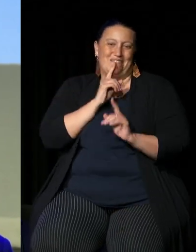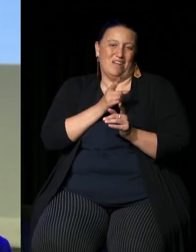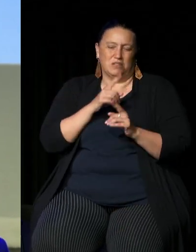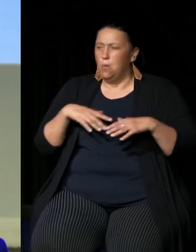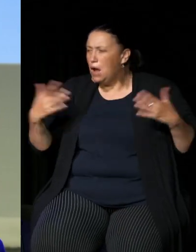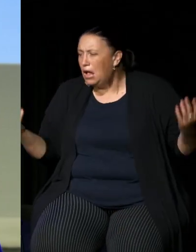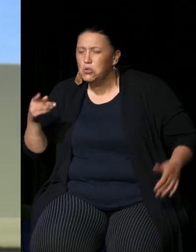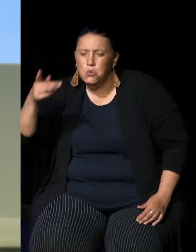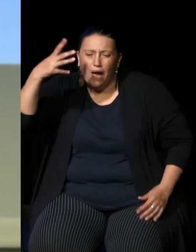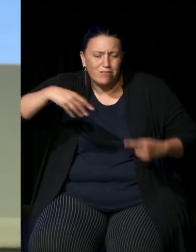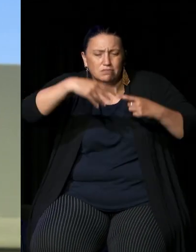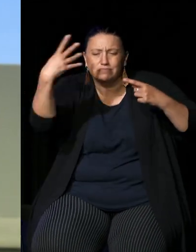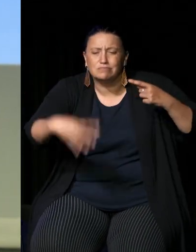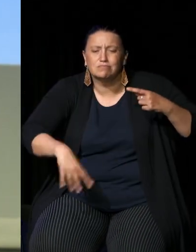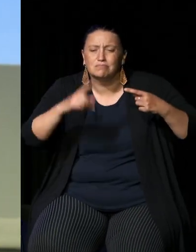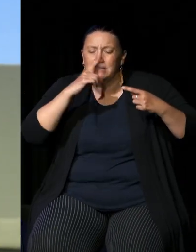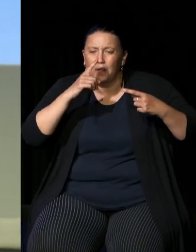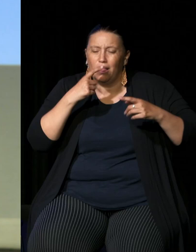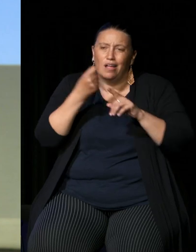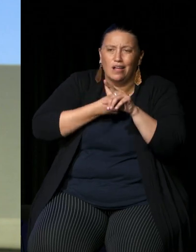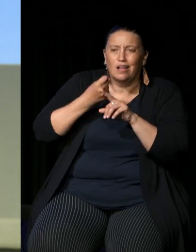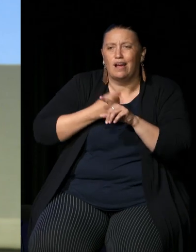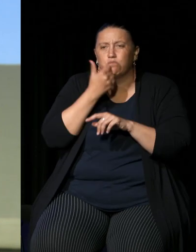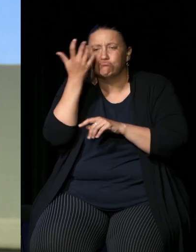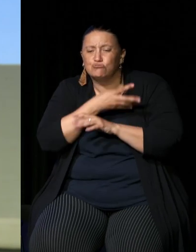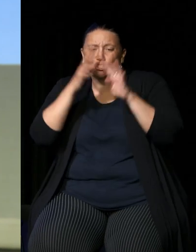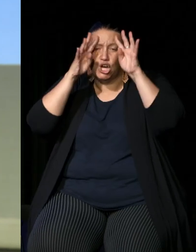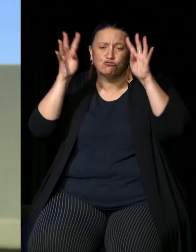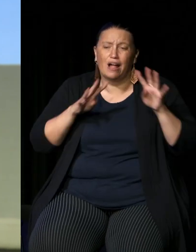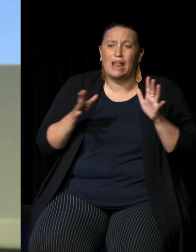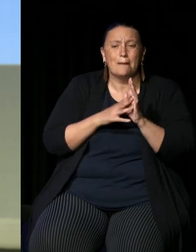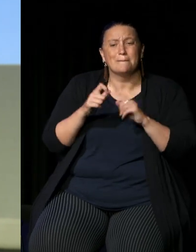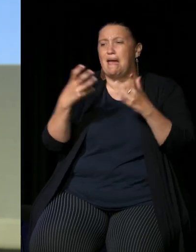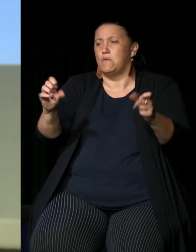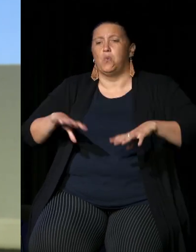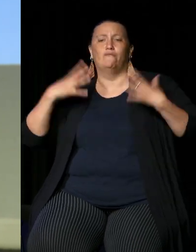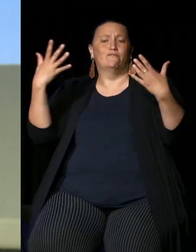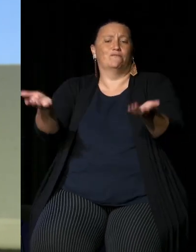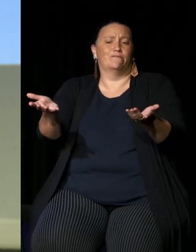got a whole range of Aboriginal and Torres Strait Islander MPS now in the parliament but of course